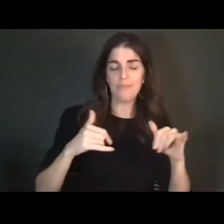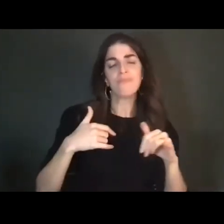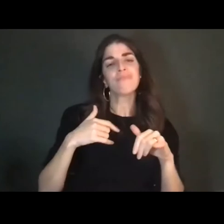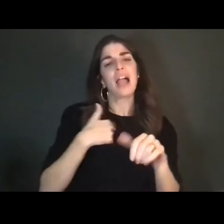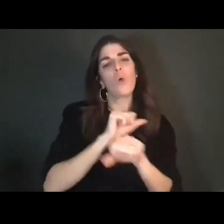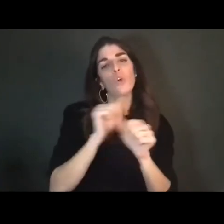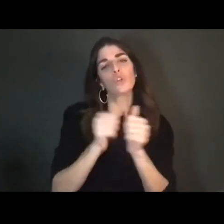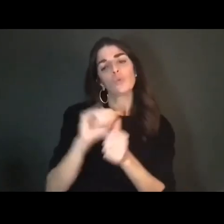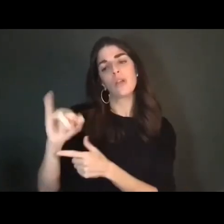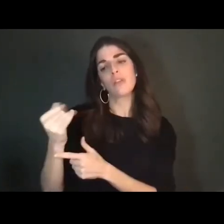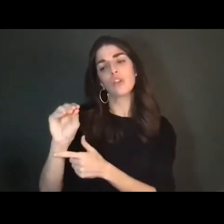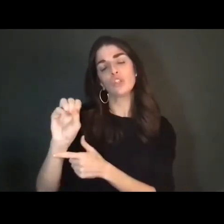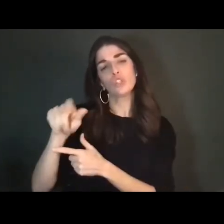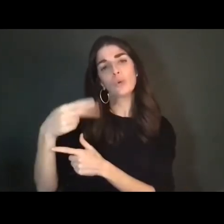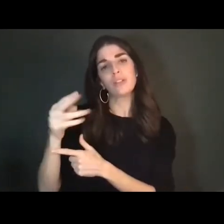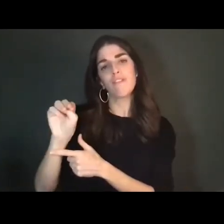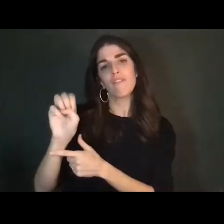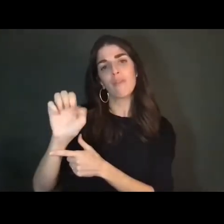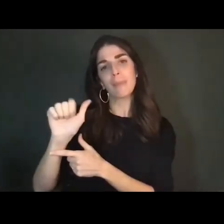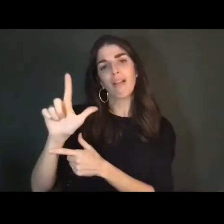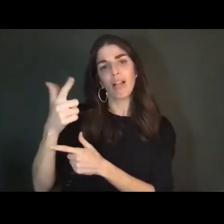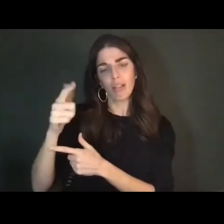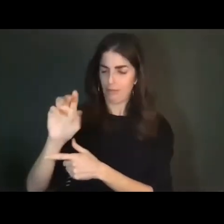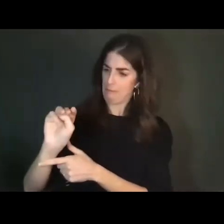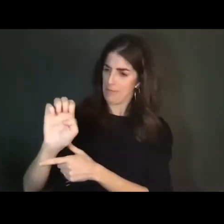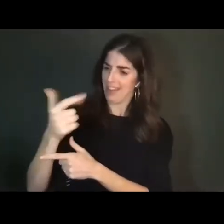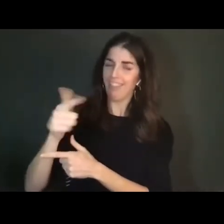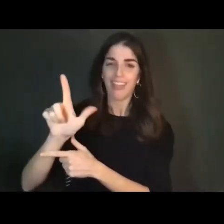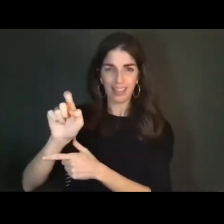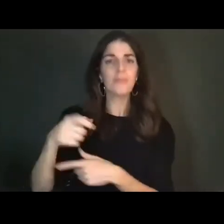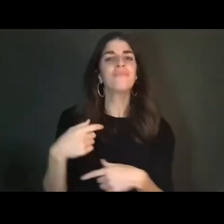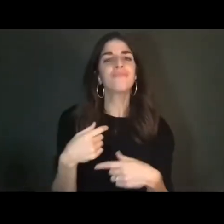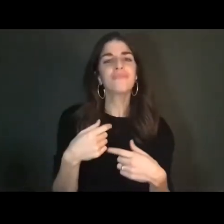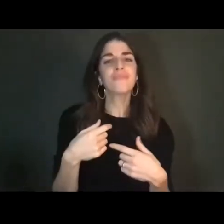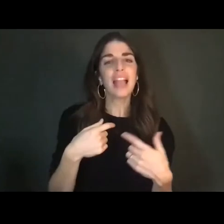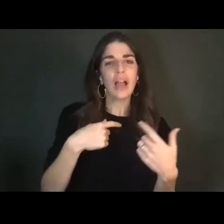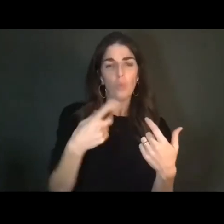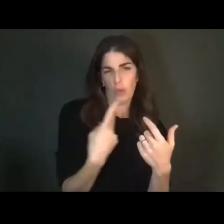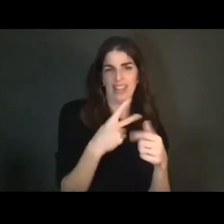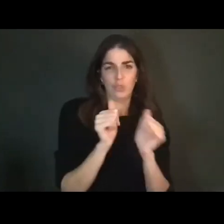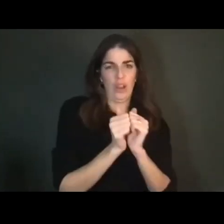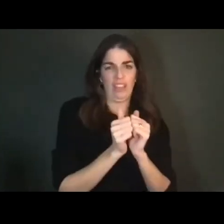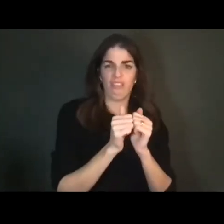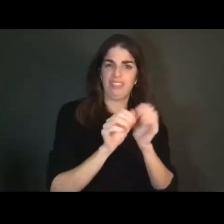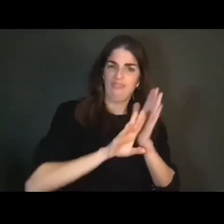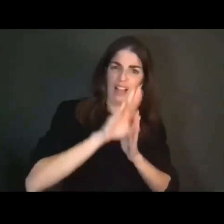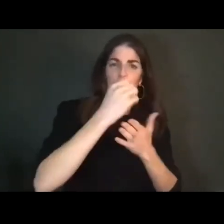here today, I subsequently developed the script, and we worked on it through a series of readings